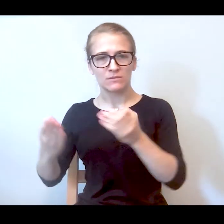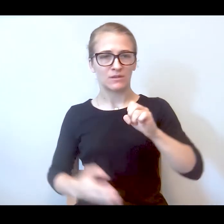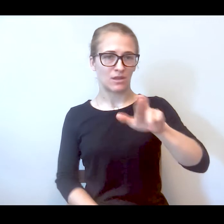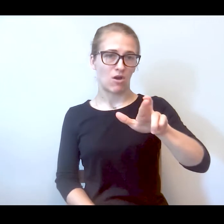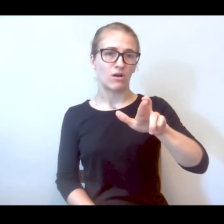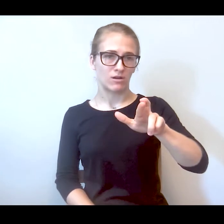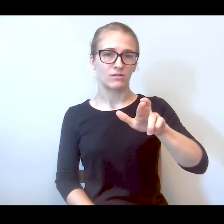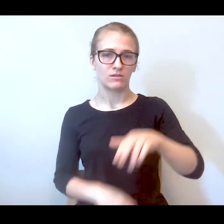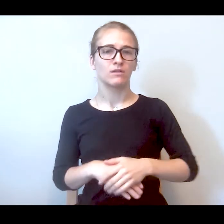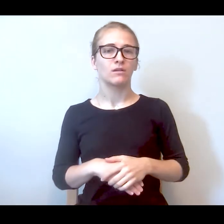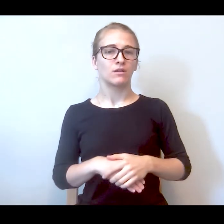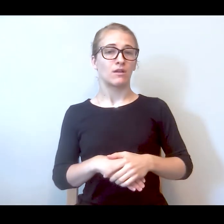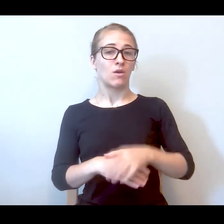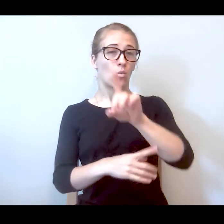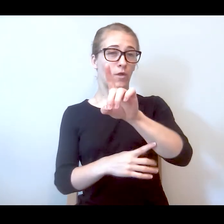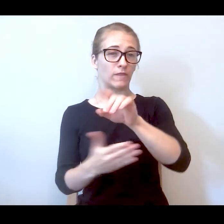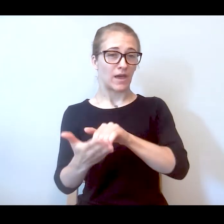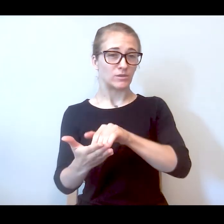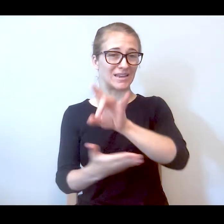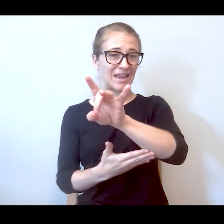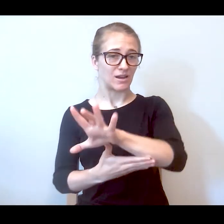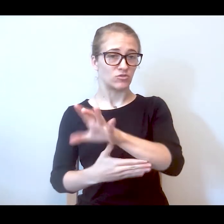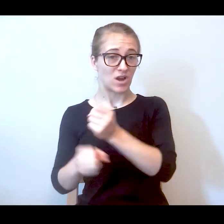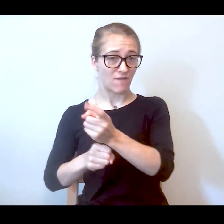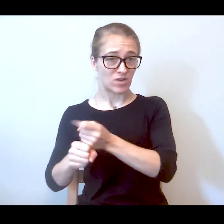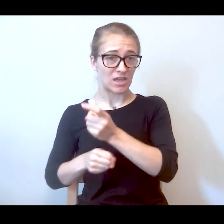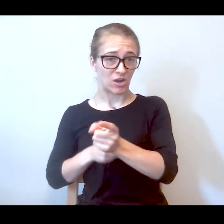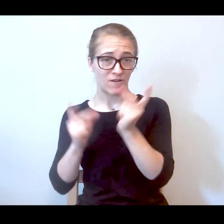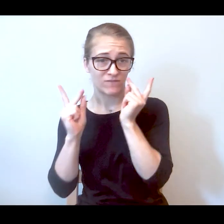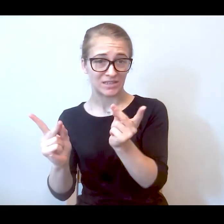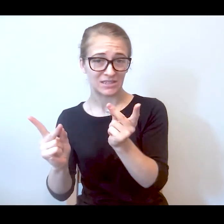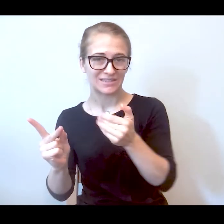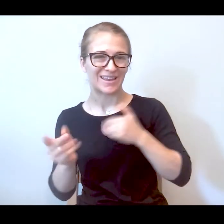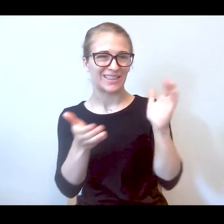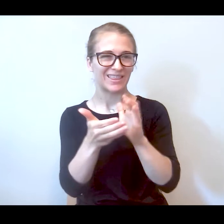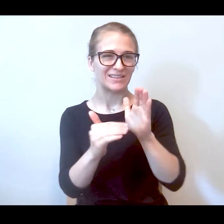had about 1800 visits a year we were averaging and we had less than 5 percent that actually resulted in